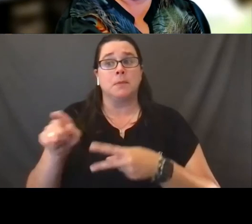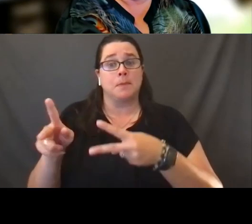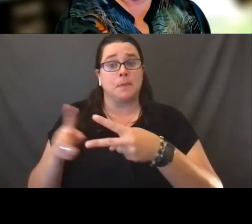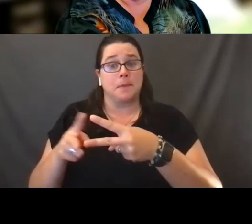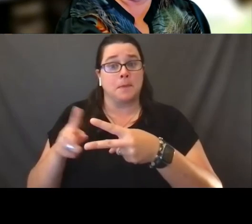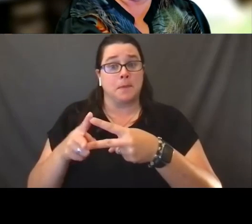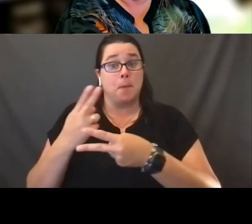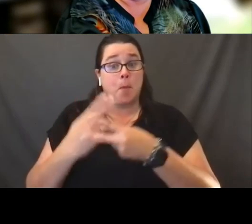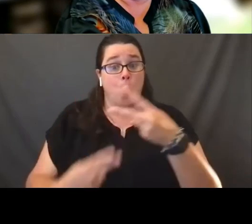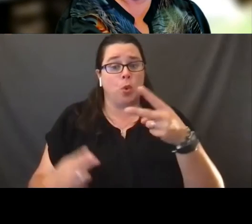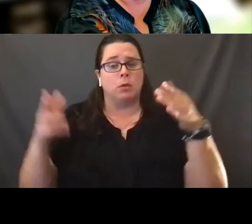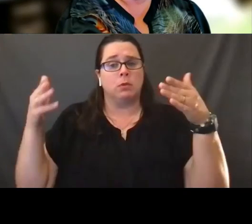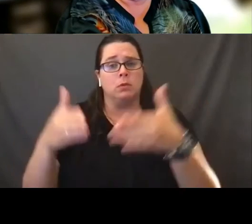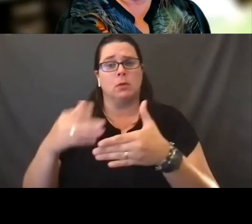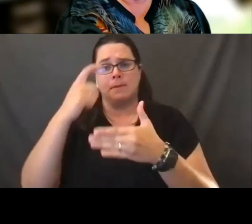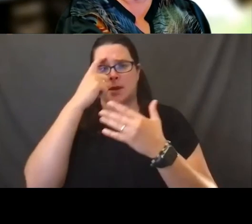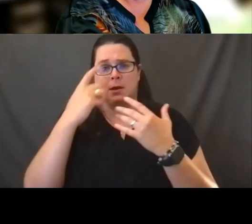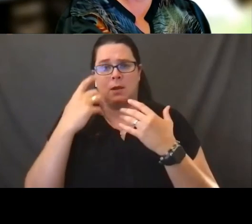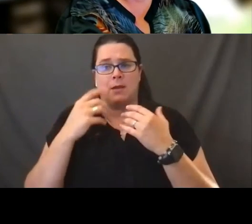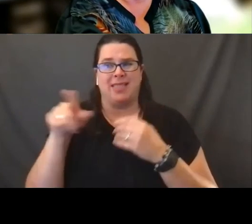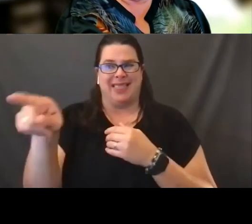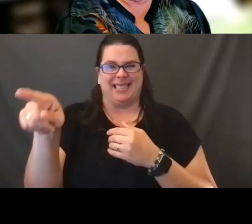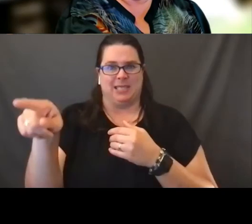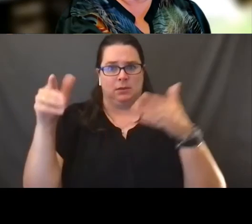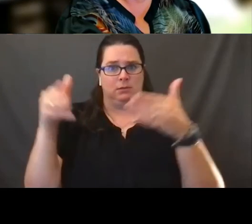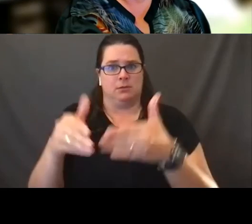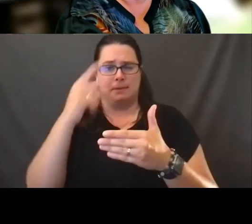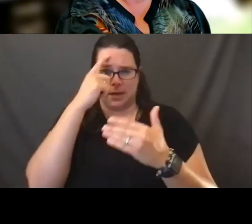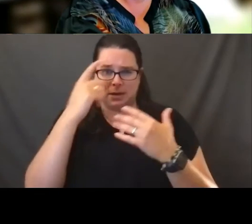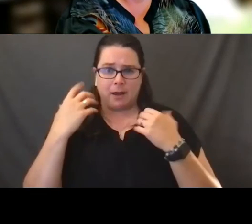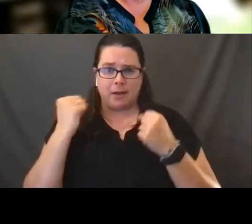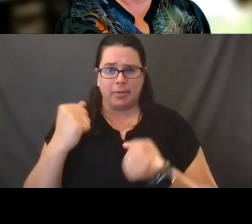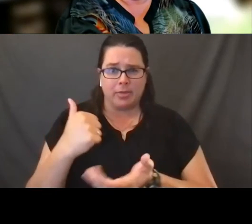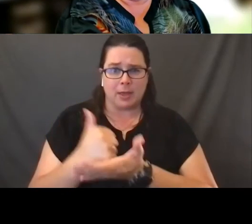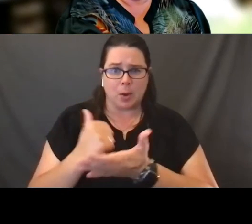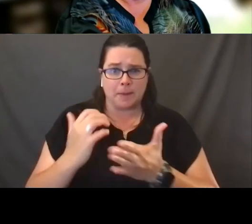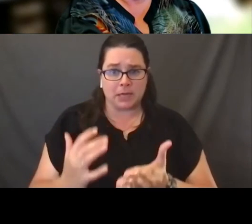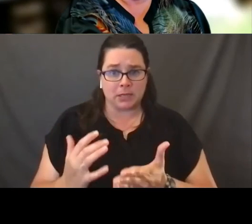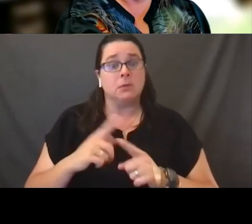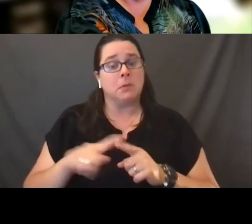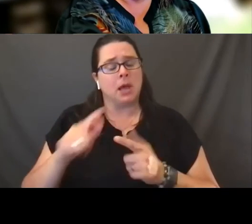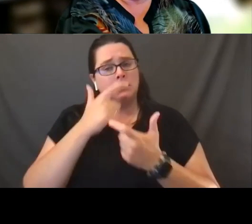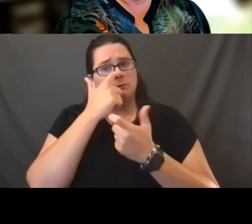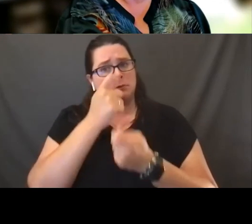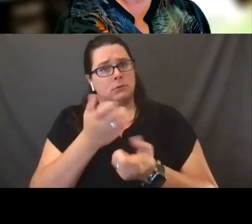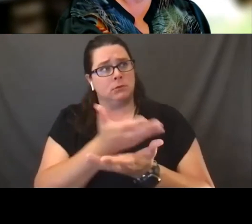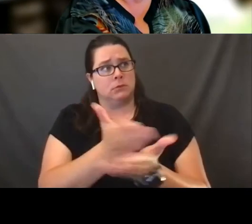at mental health therapists, but they are of interest and they are open to anyone